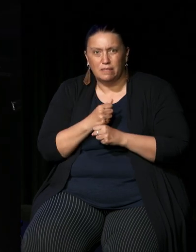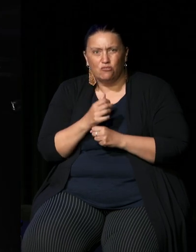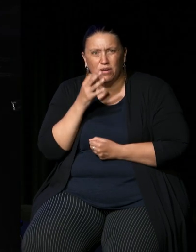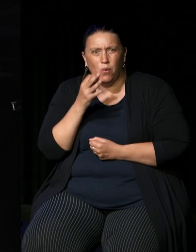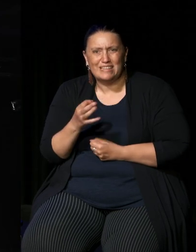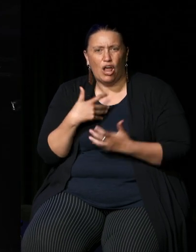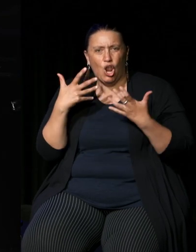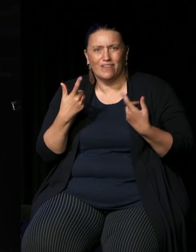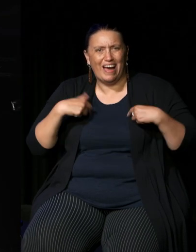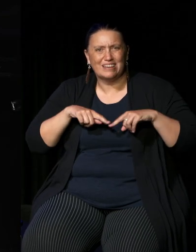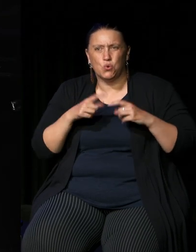is a lot of us